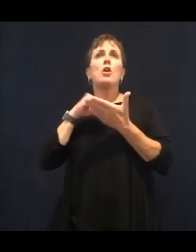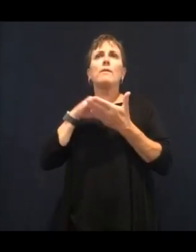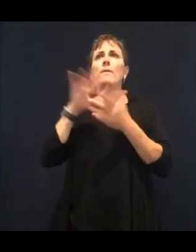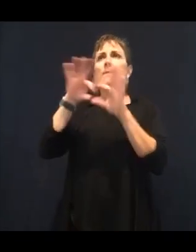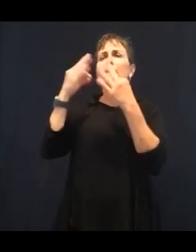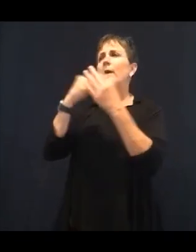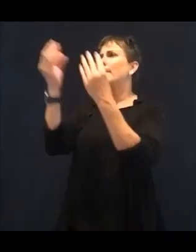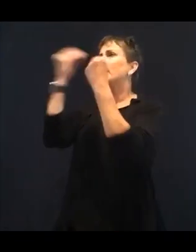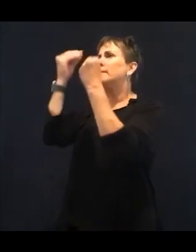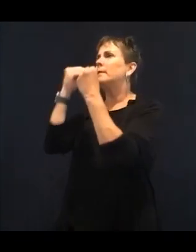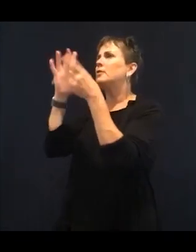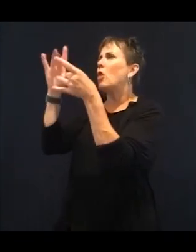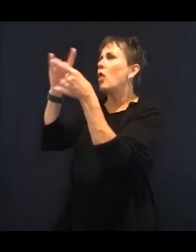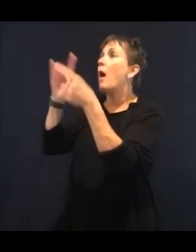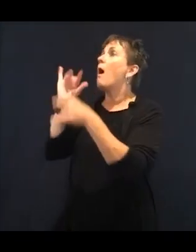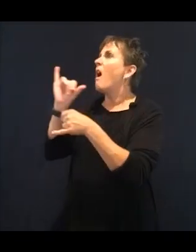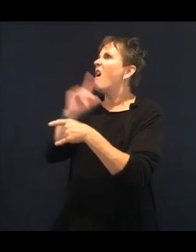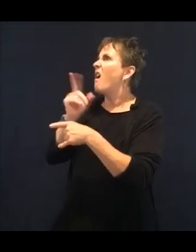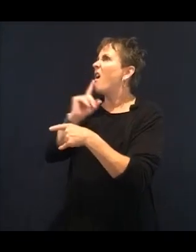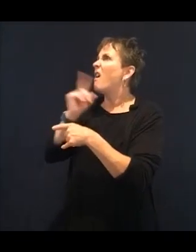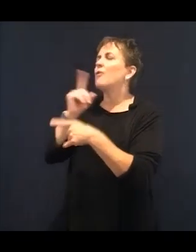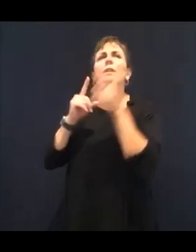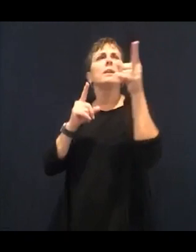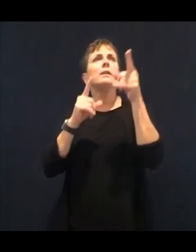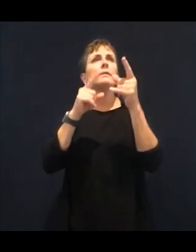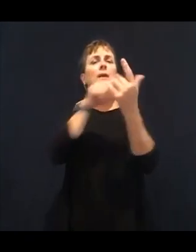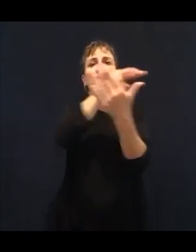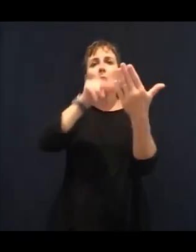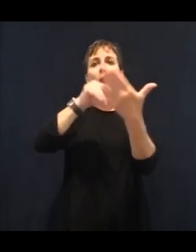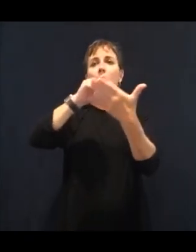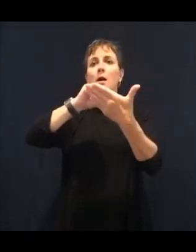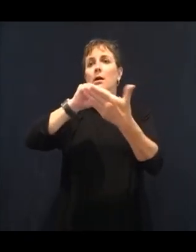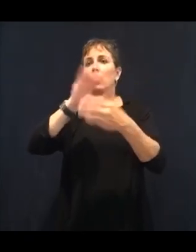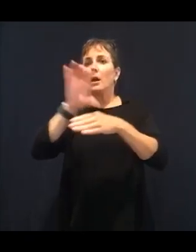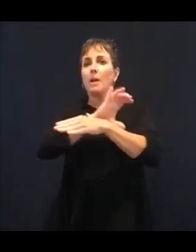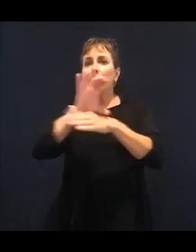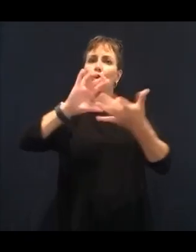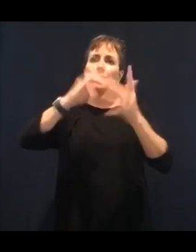our computers. And there's big business out here that